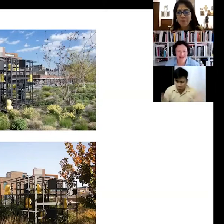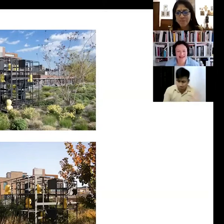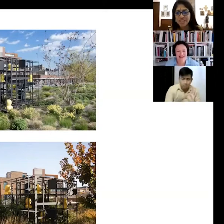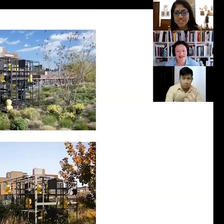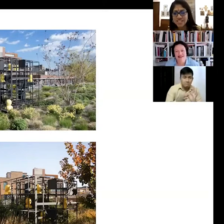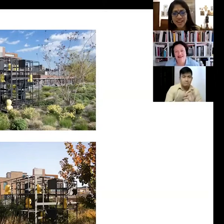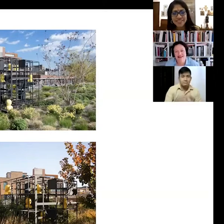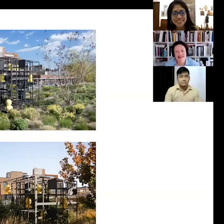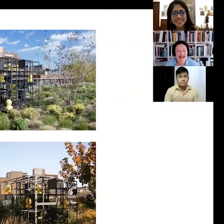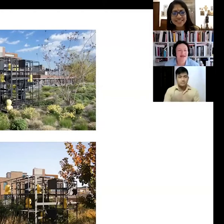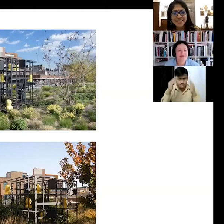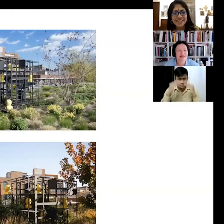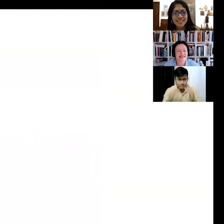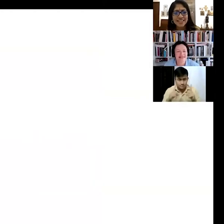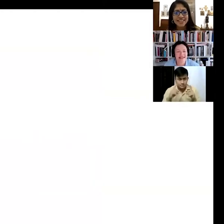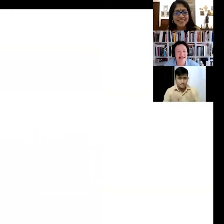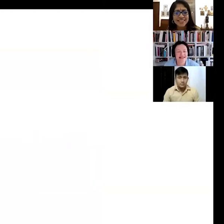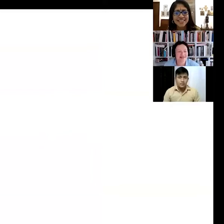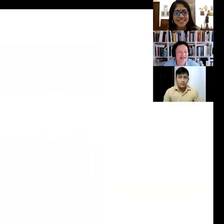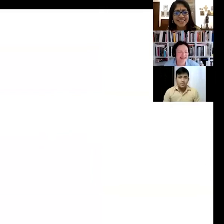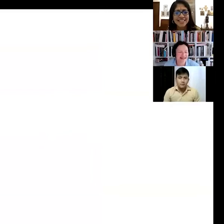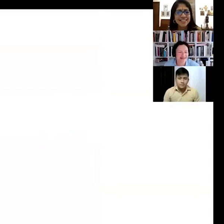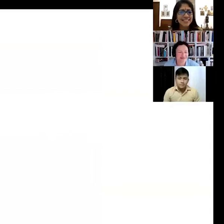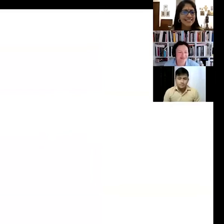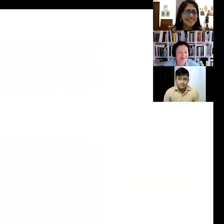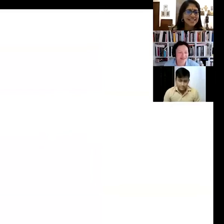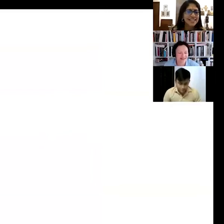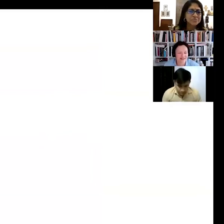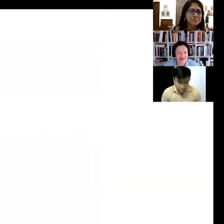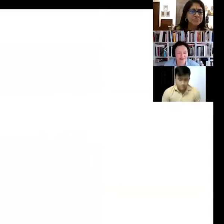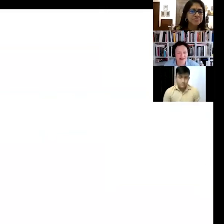pictures that you have? Yeah, yeah please go to the next one... which I think is a funny one,